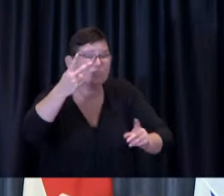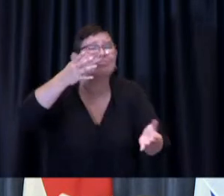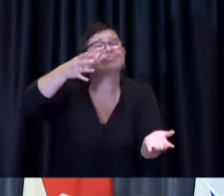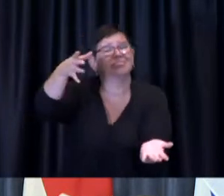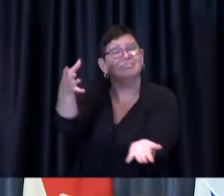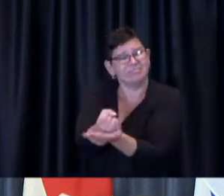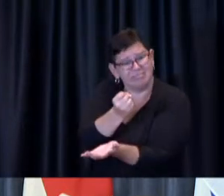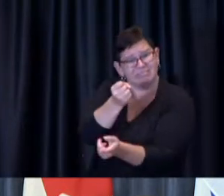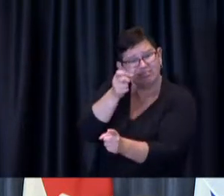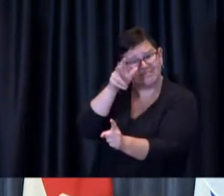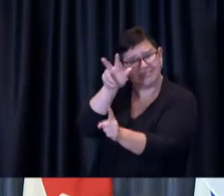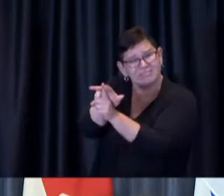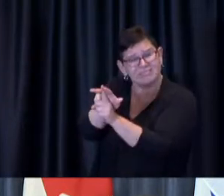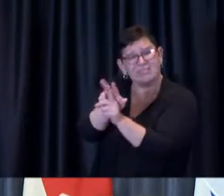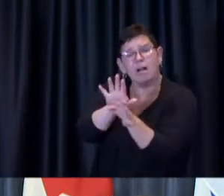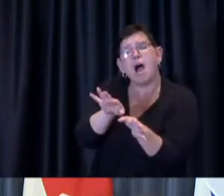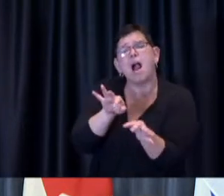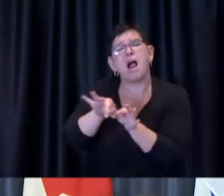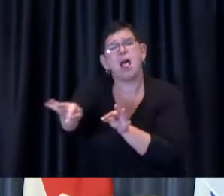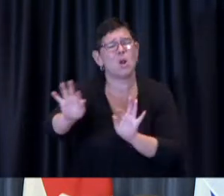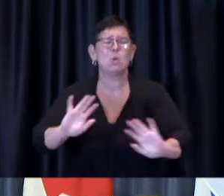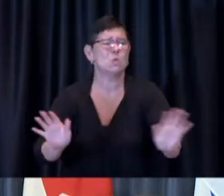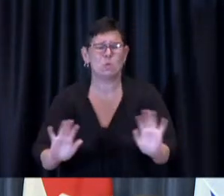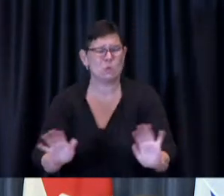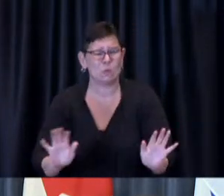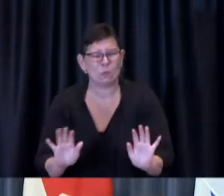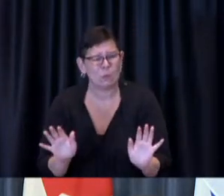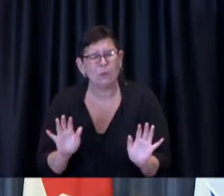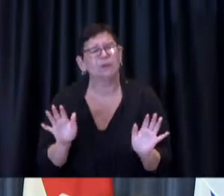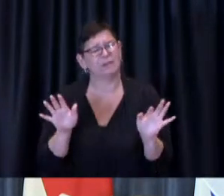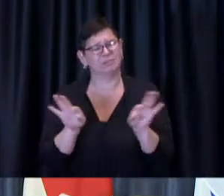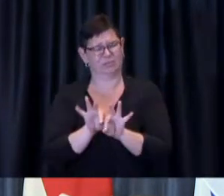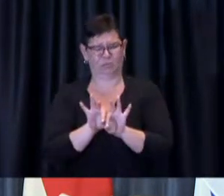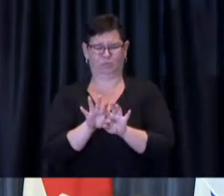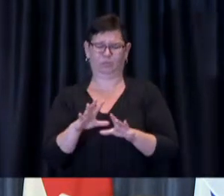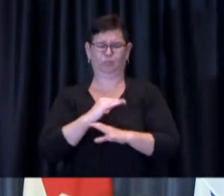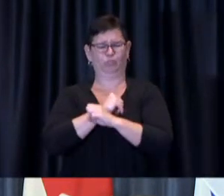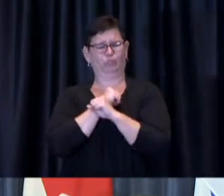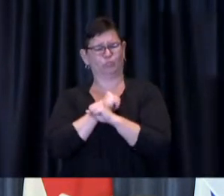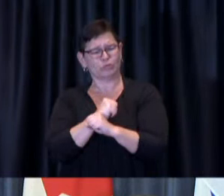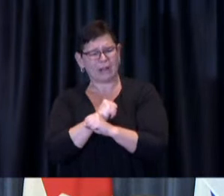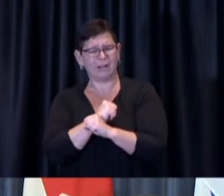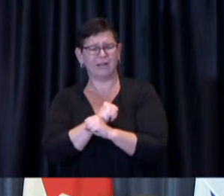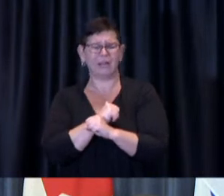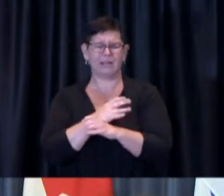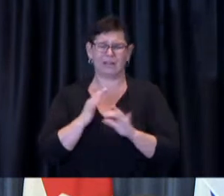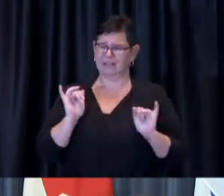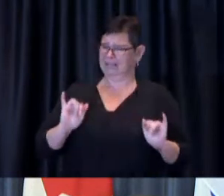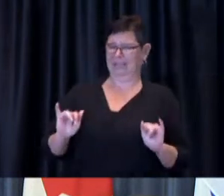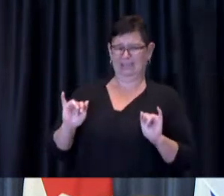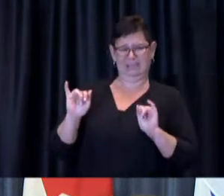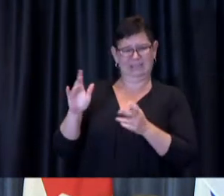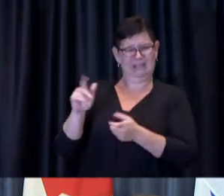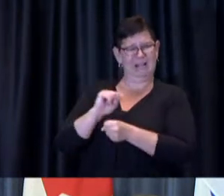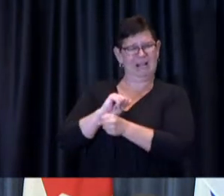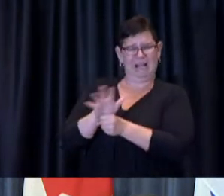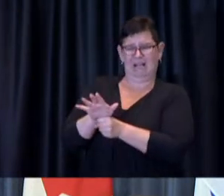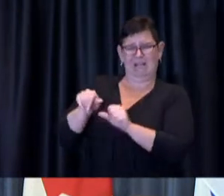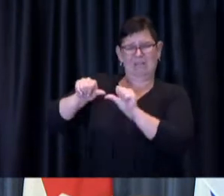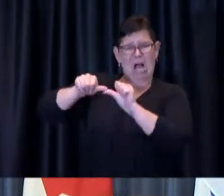in order to best protect yourself, and those around you, from this deadly virus and the highly contagious Delta variant.